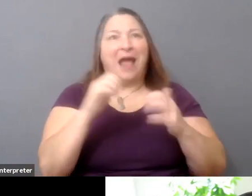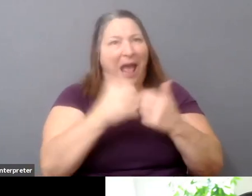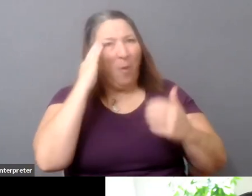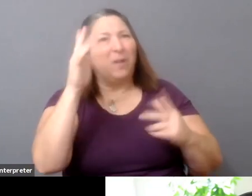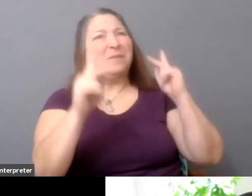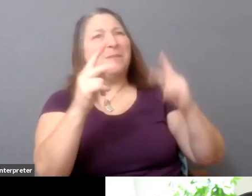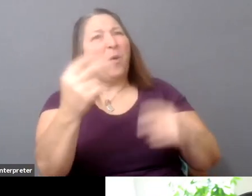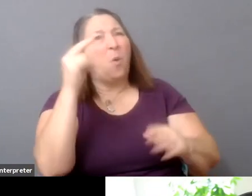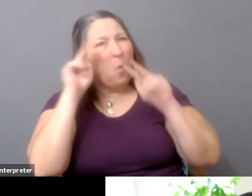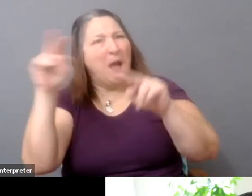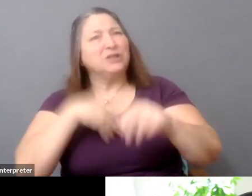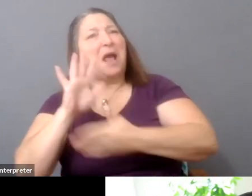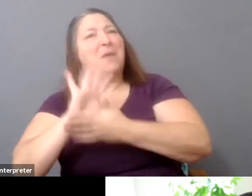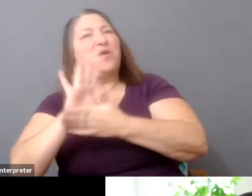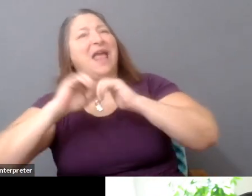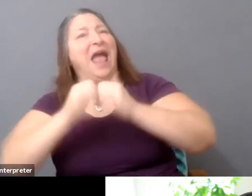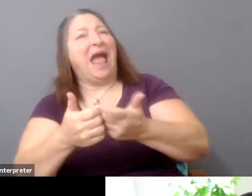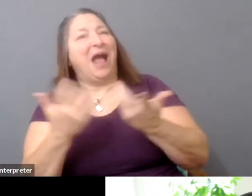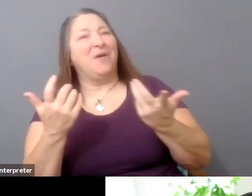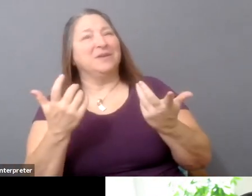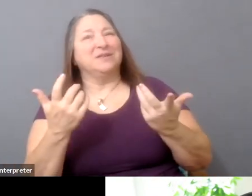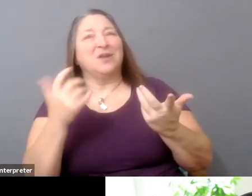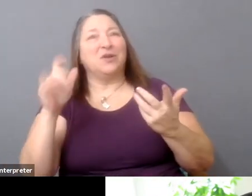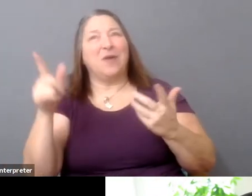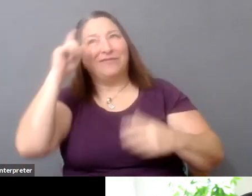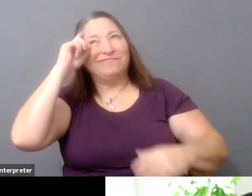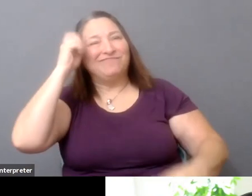what's been branded creative distribution, you know,